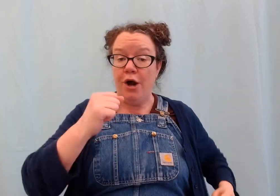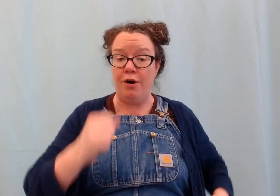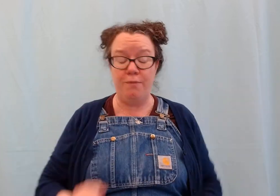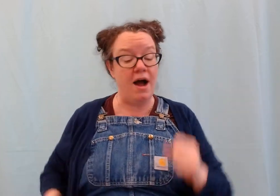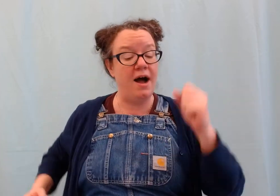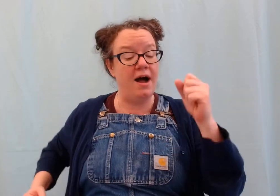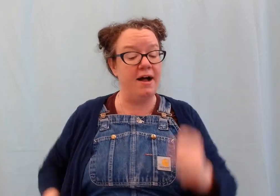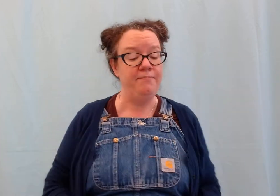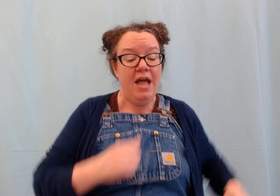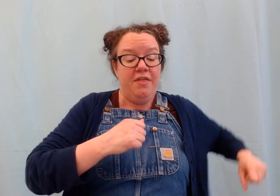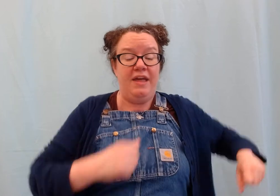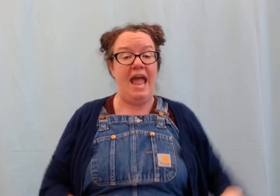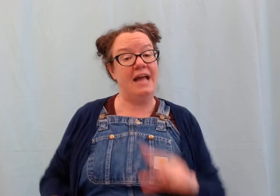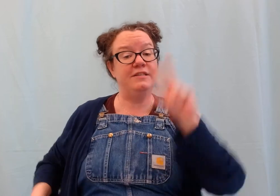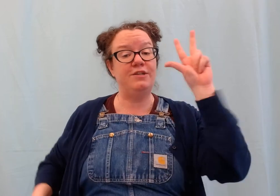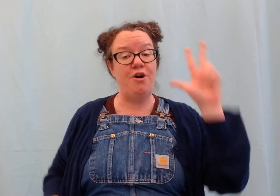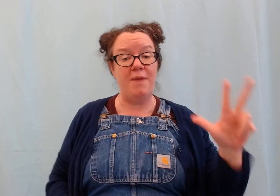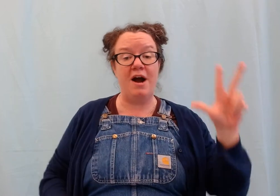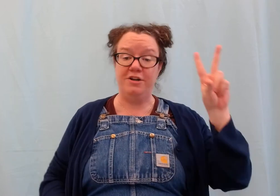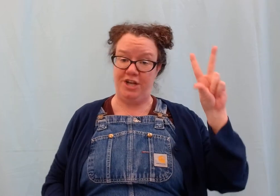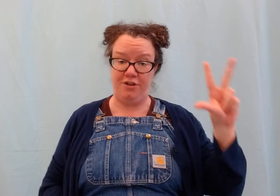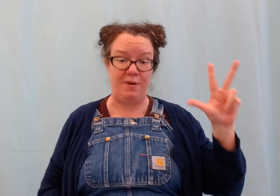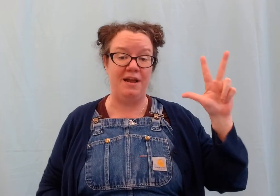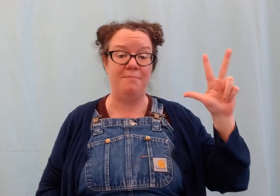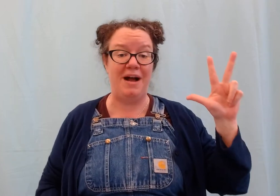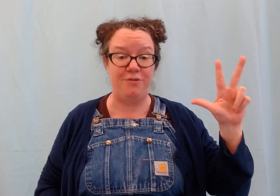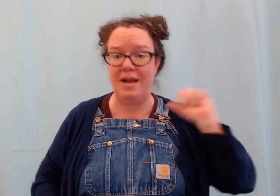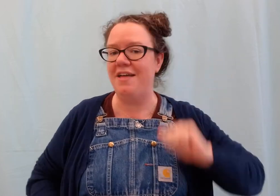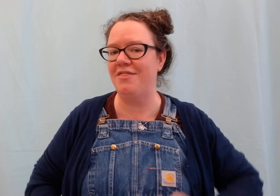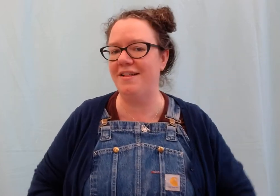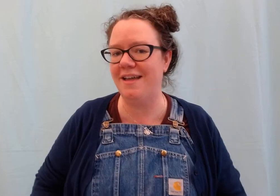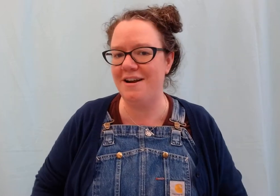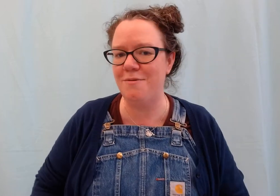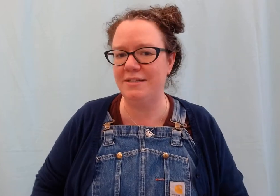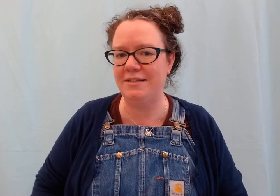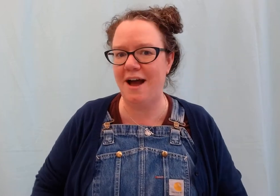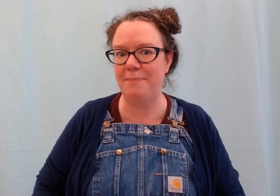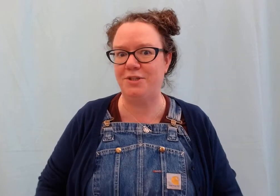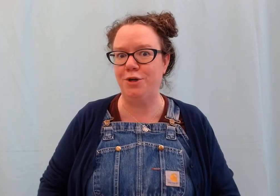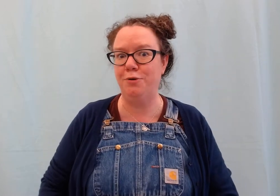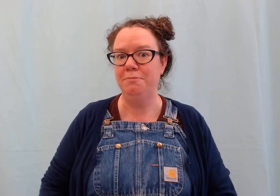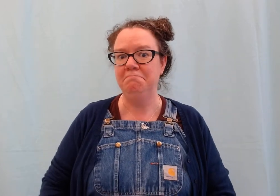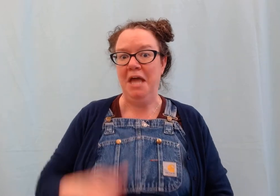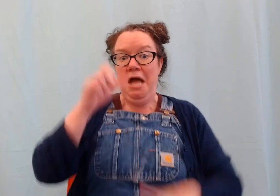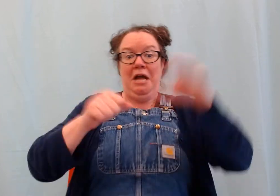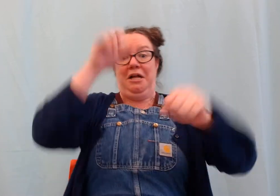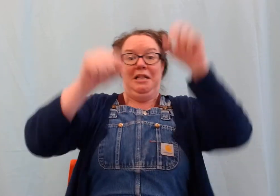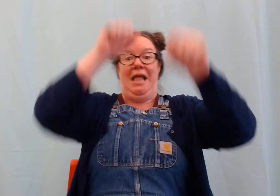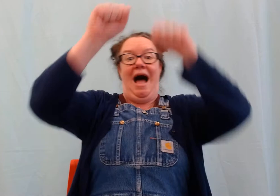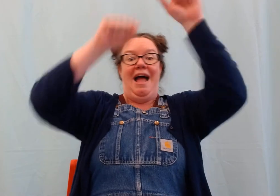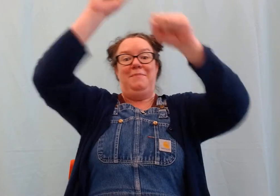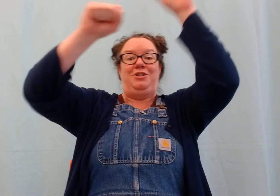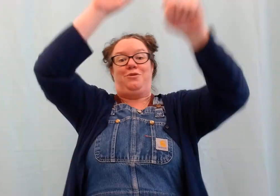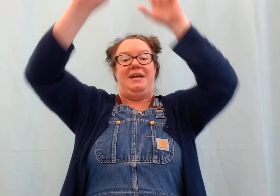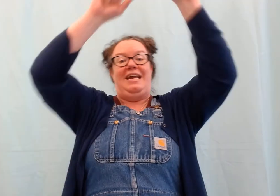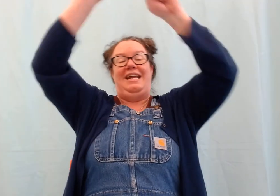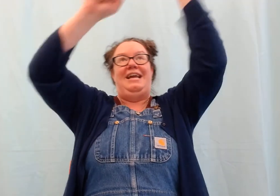hurrah. The ants go marching three by three. The little one stops to climb a tree!#